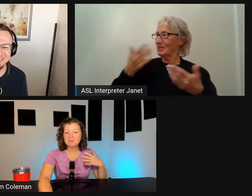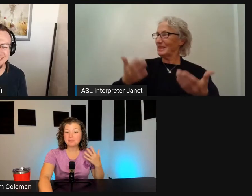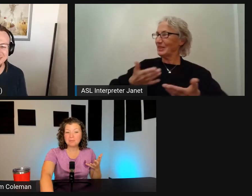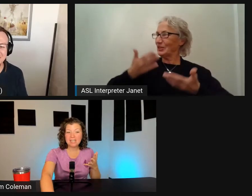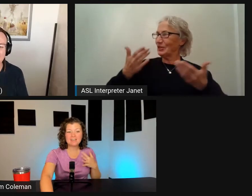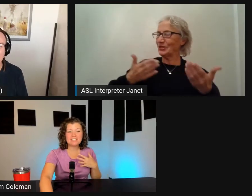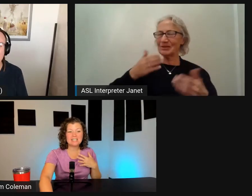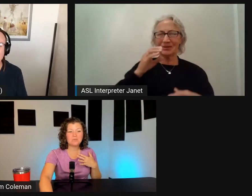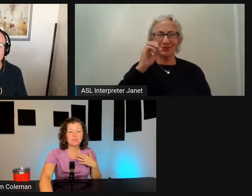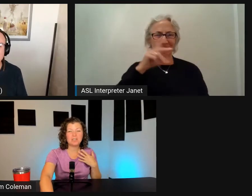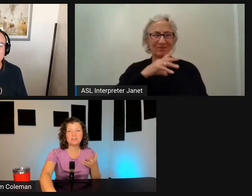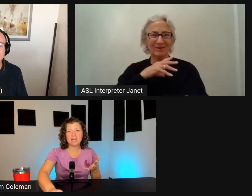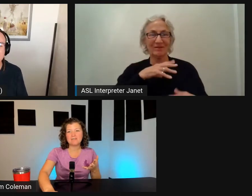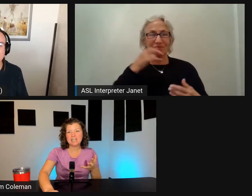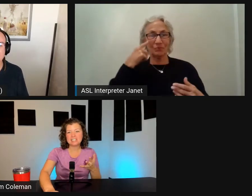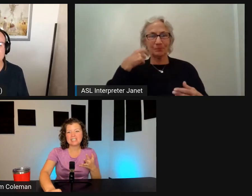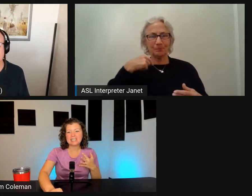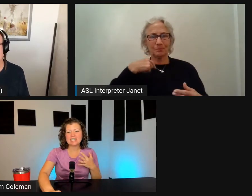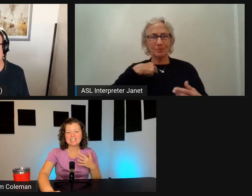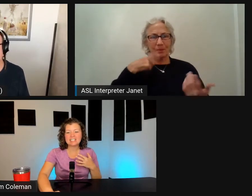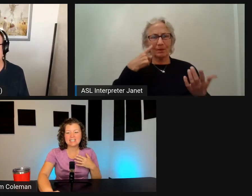For me, I've seen when we have testing like this,